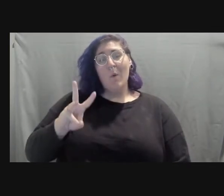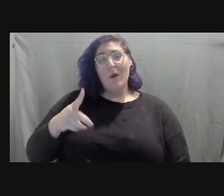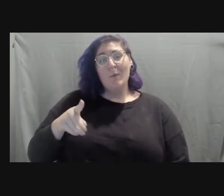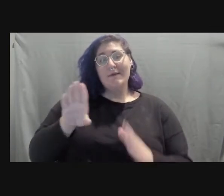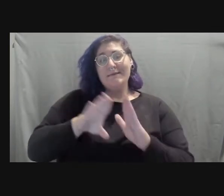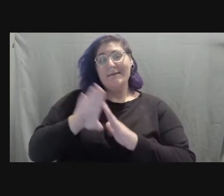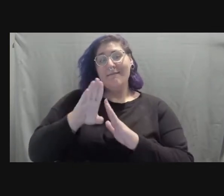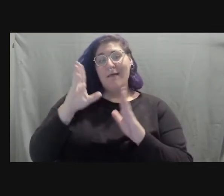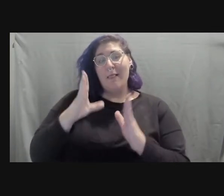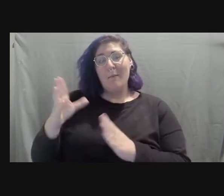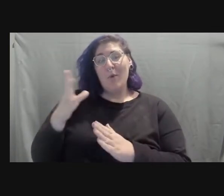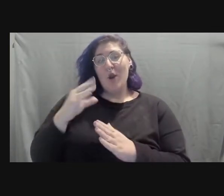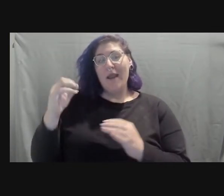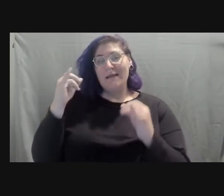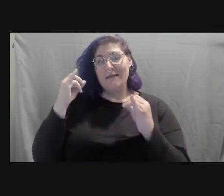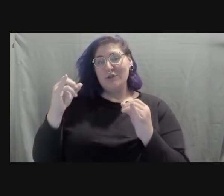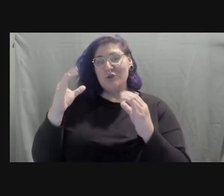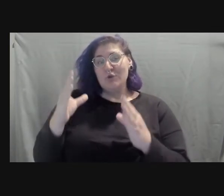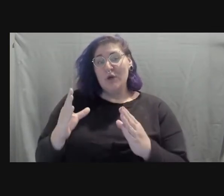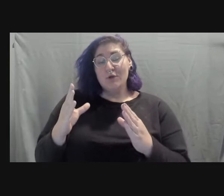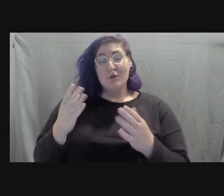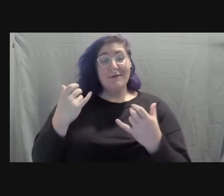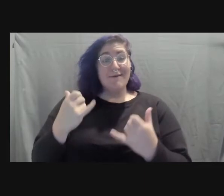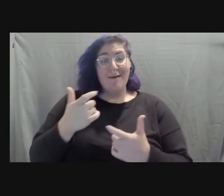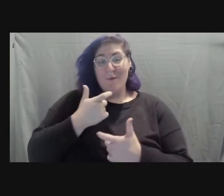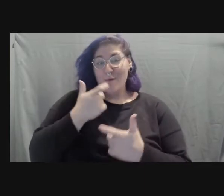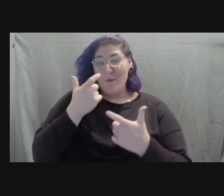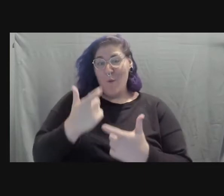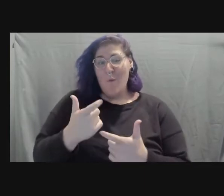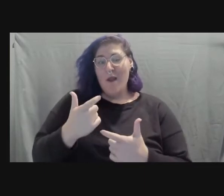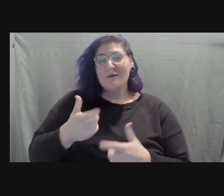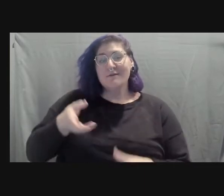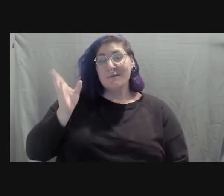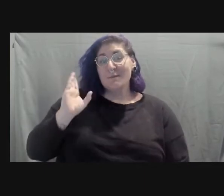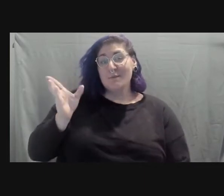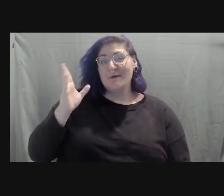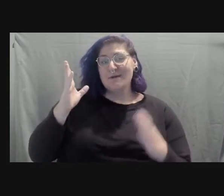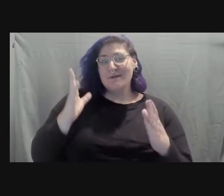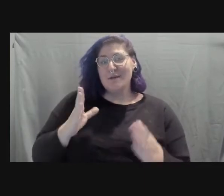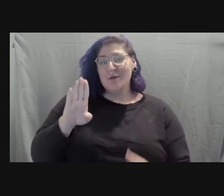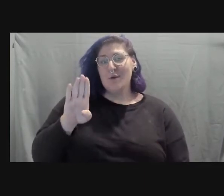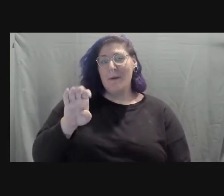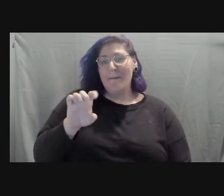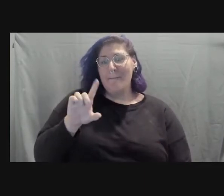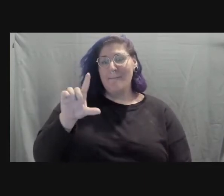You're tuned in to a session with Bela Gaytan, who will share beyond colors and captions,